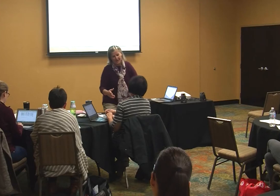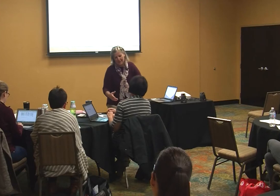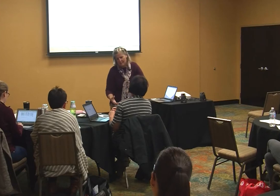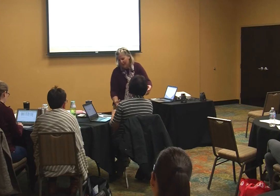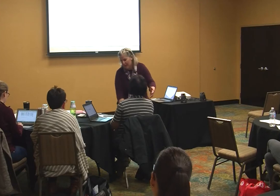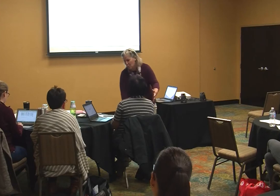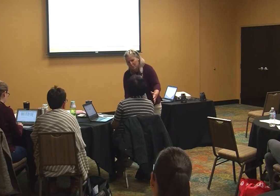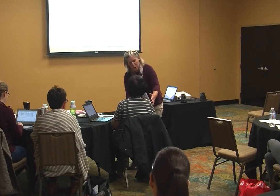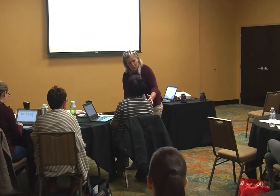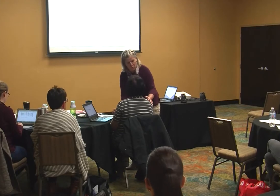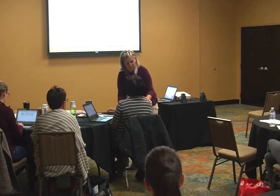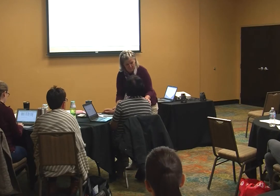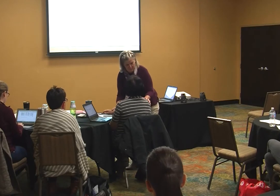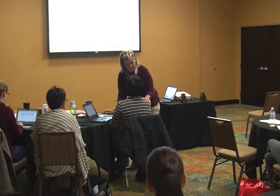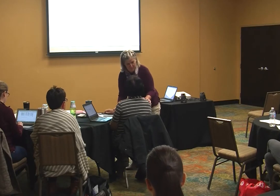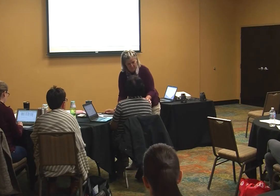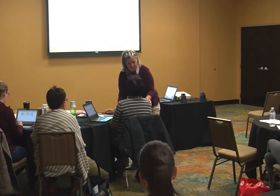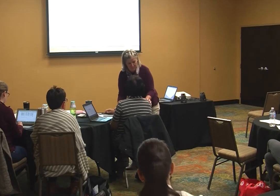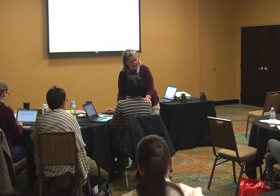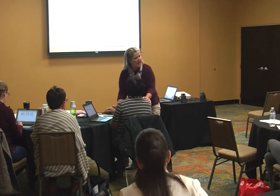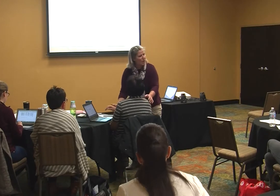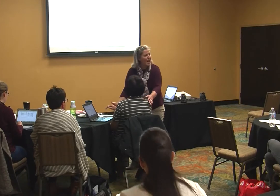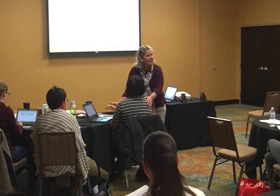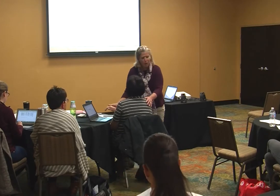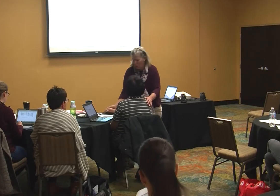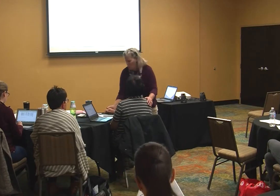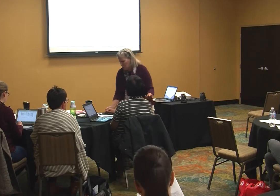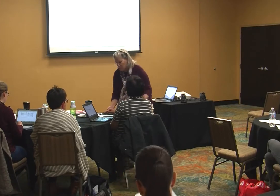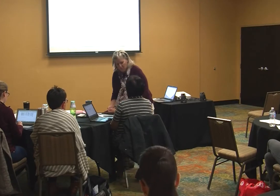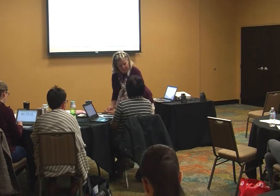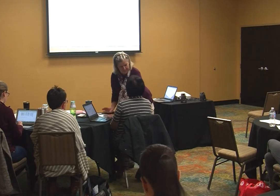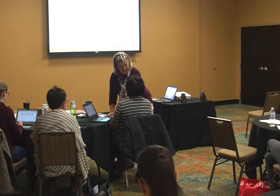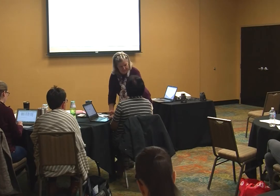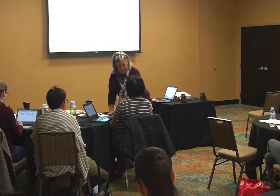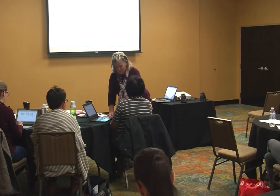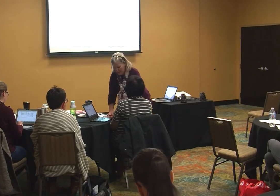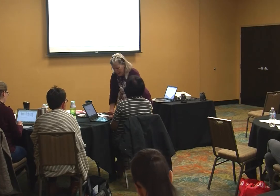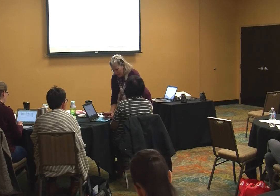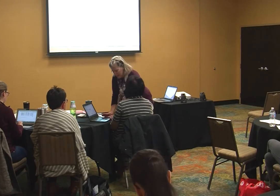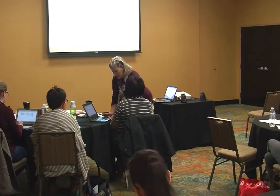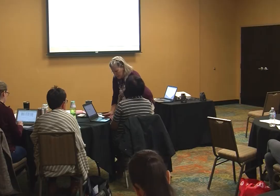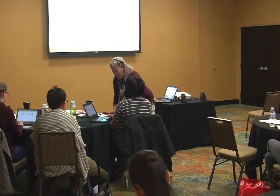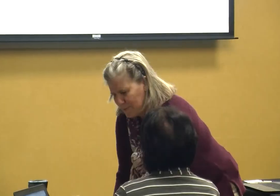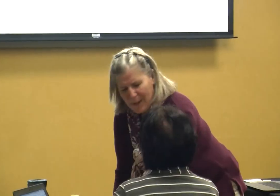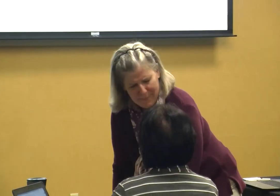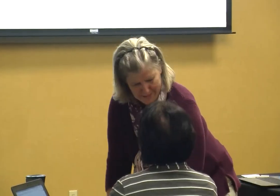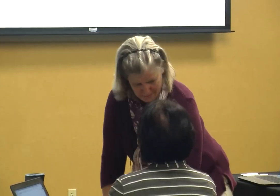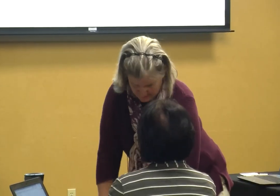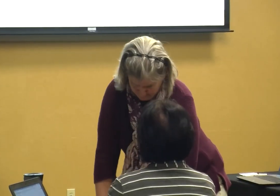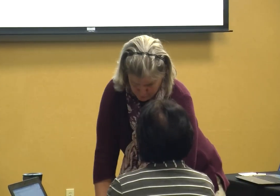let me help you here I'm going to oh you don't need to do to have you here let me do that for